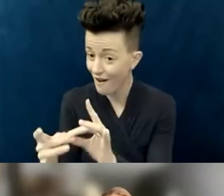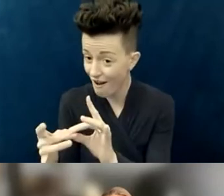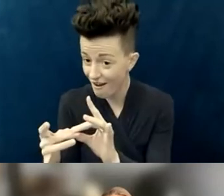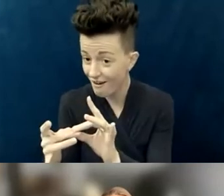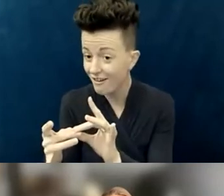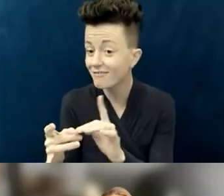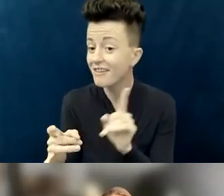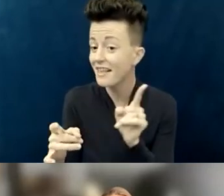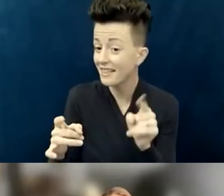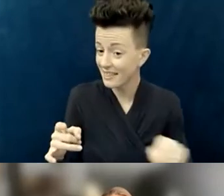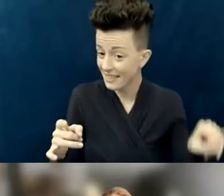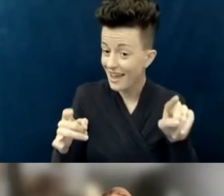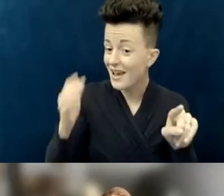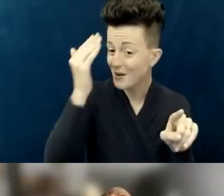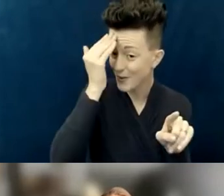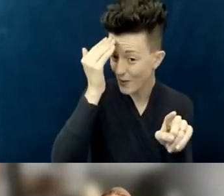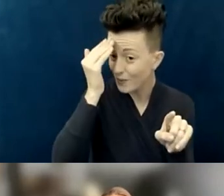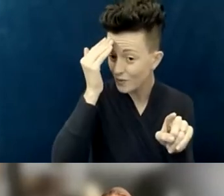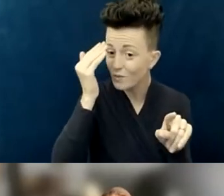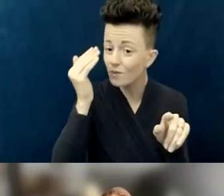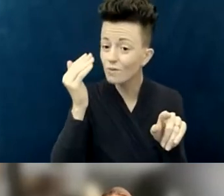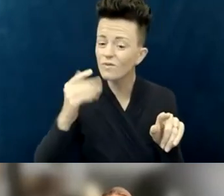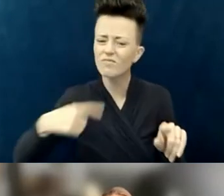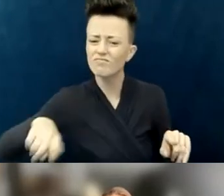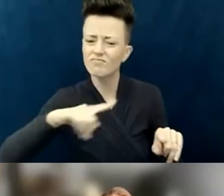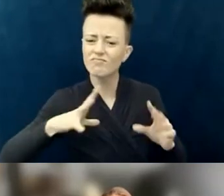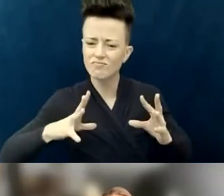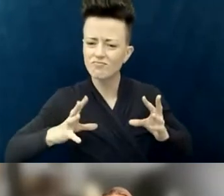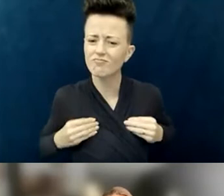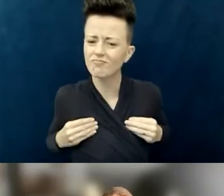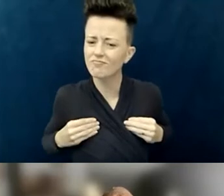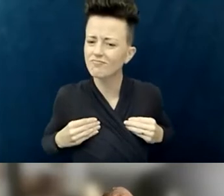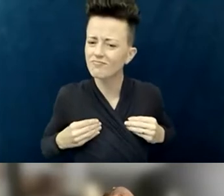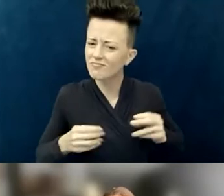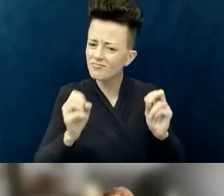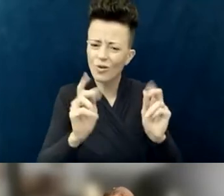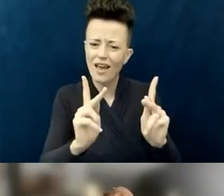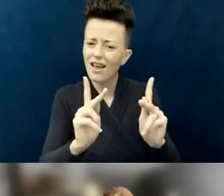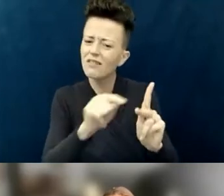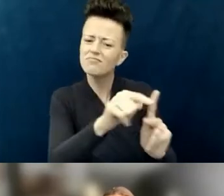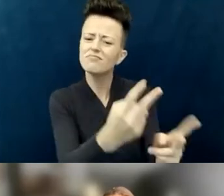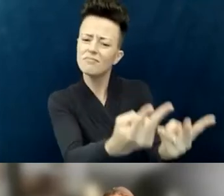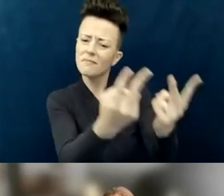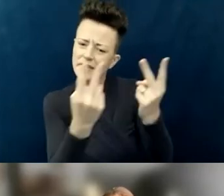that it was okay to not have to jump in and do all kinds of things right away,